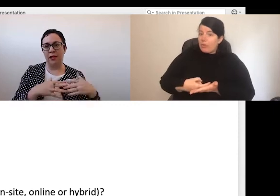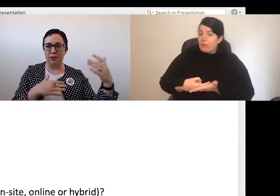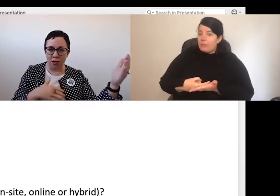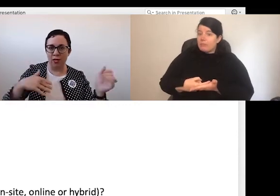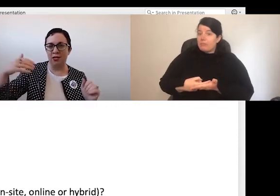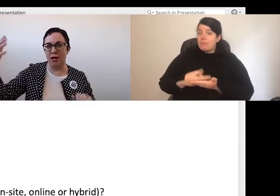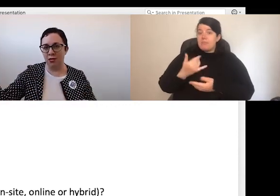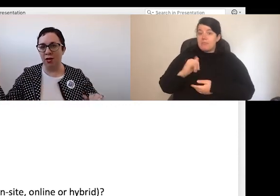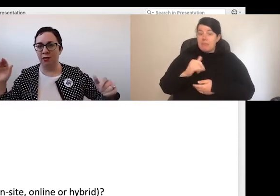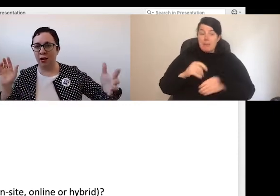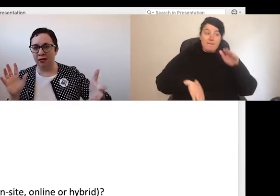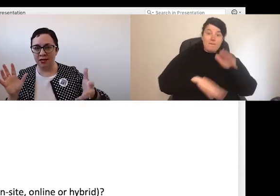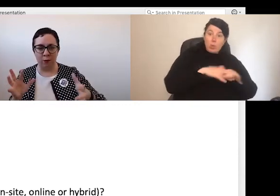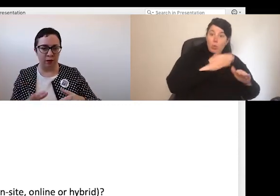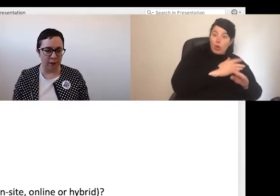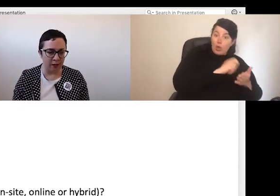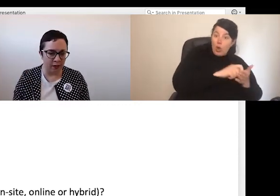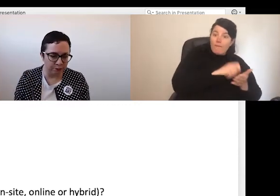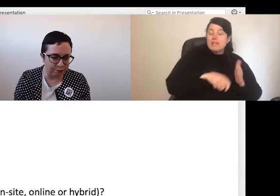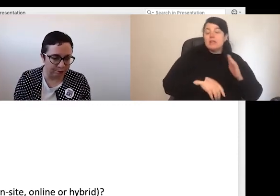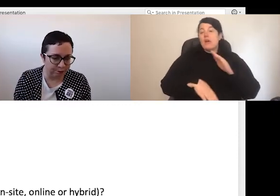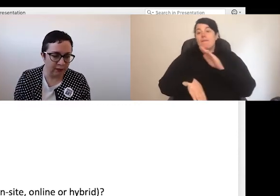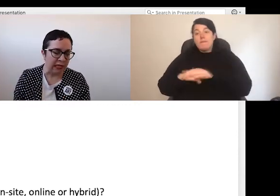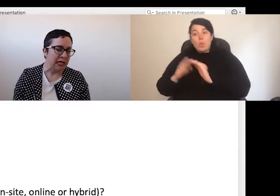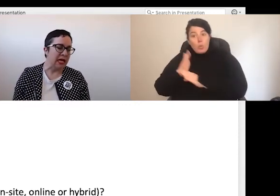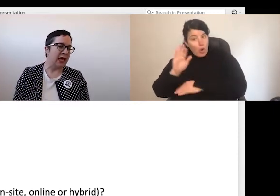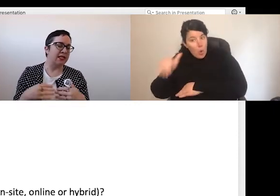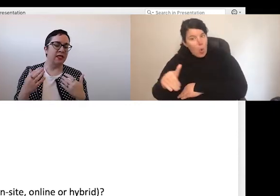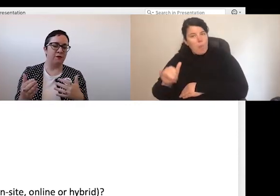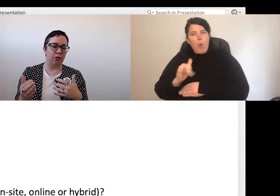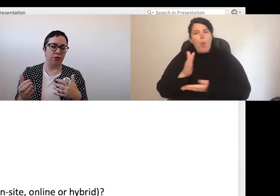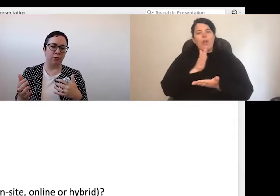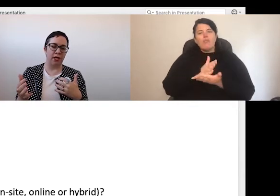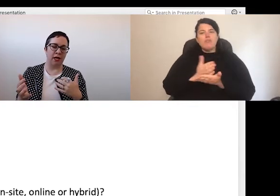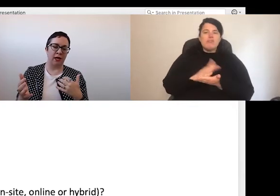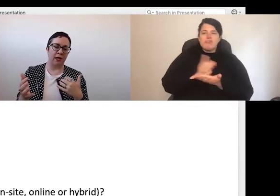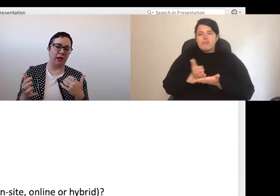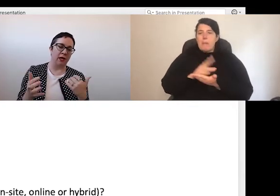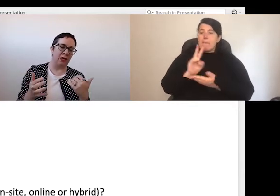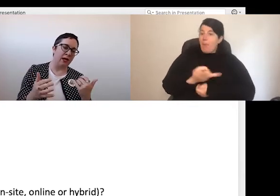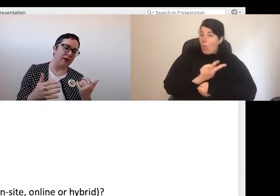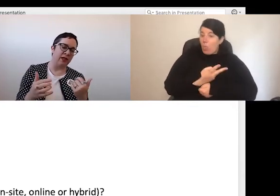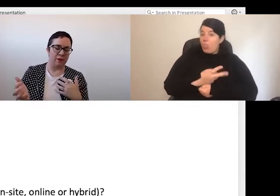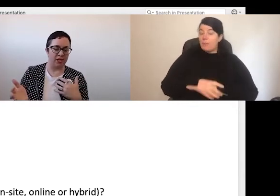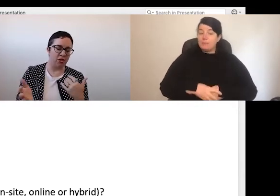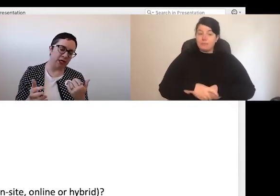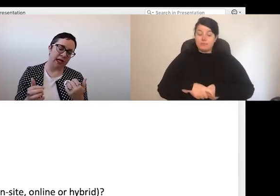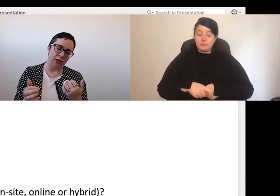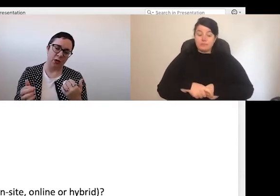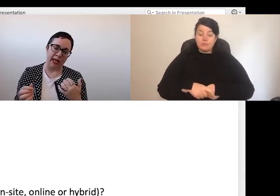a choice like totally online, totally on site or somewhere in the middle. To give you the information you need to work out